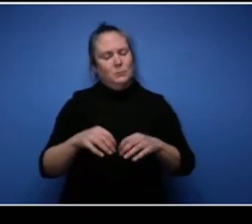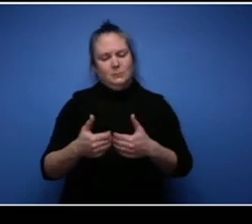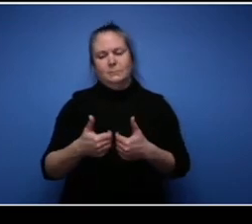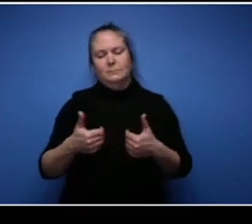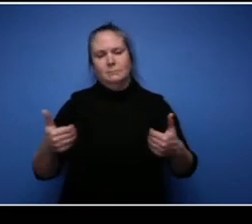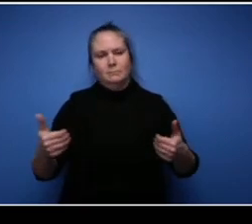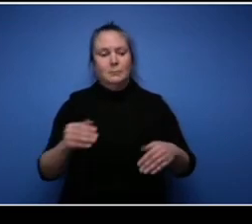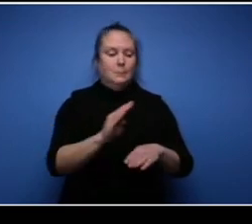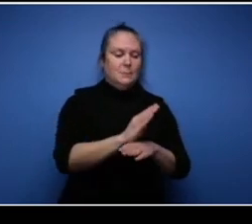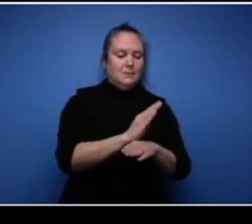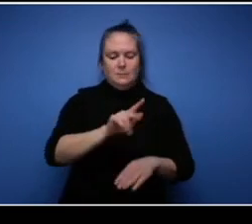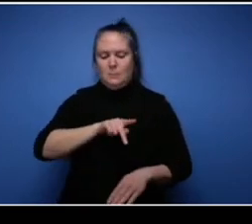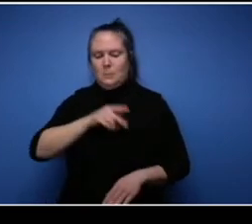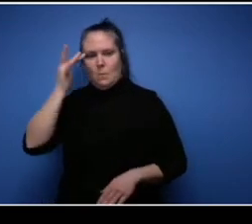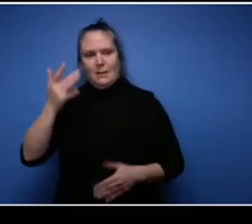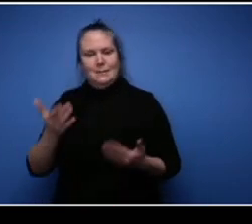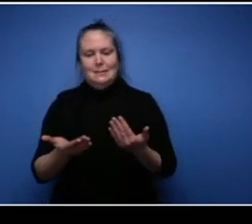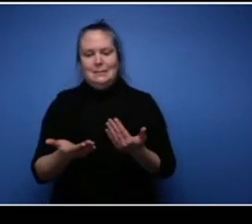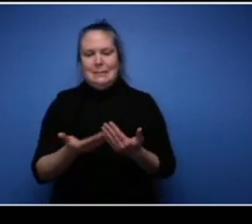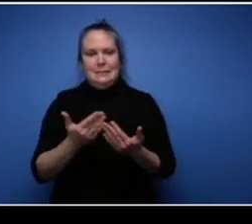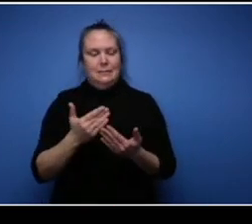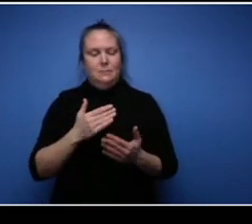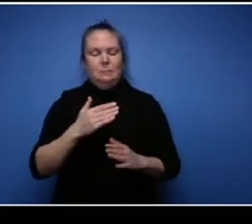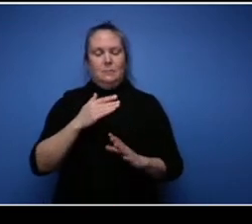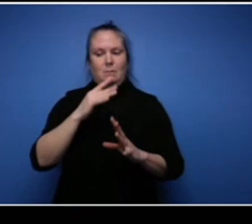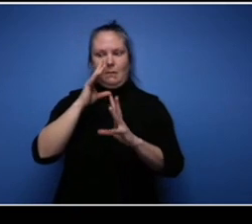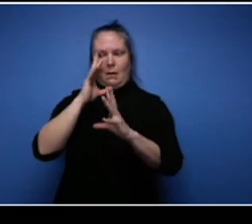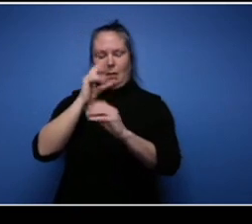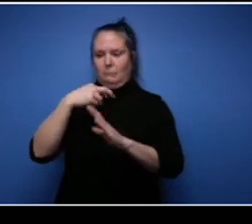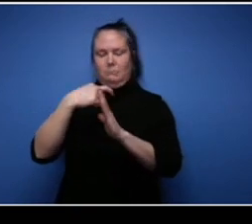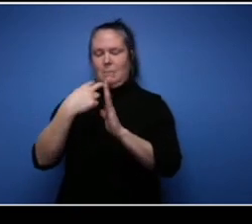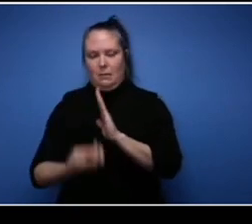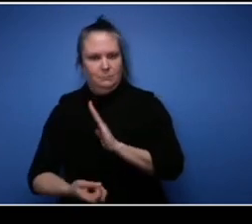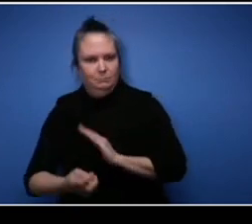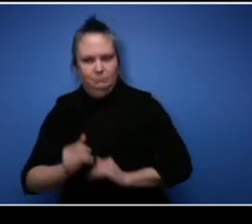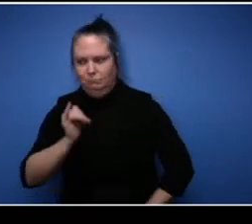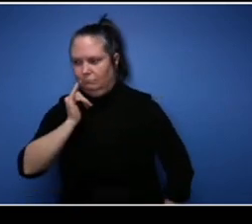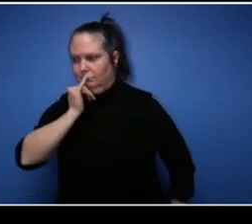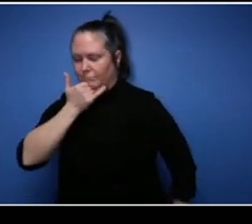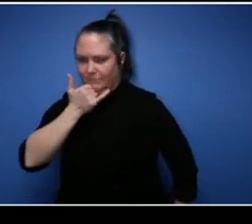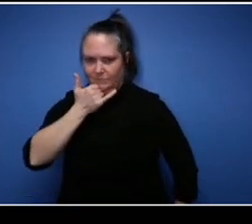caught up into it right. So the other thing is you know if you're working from home, I